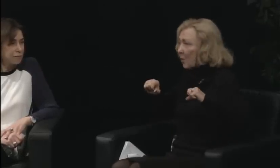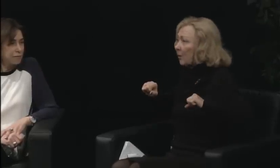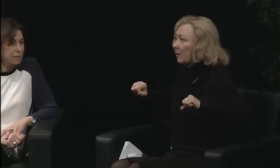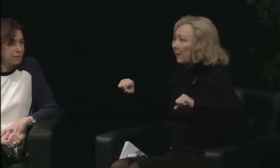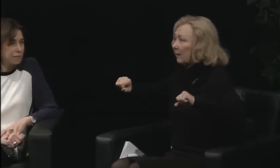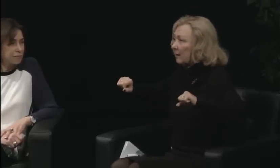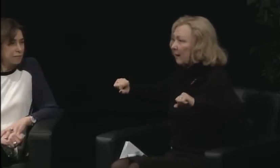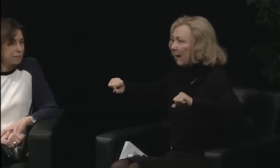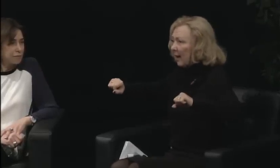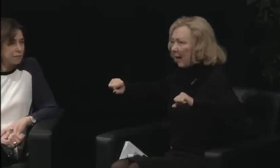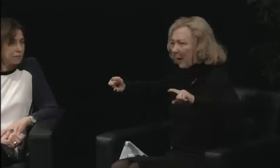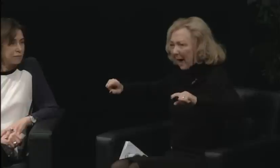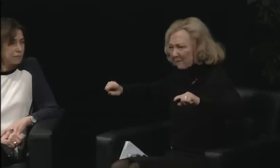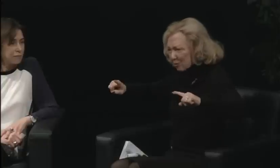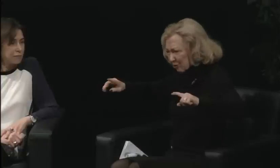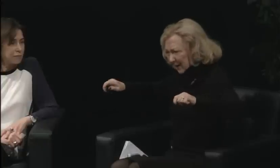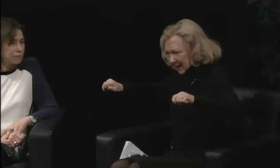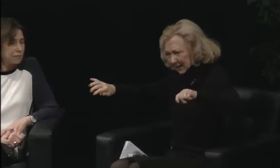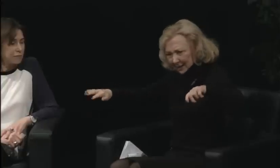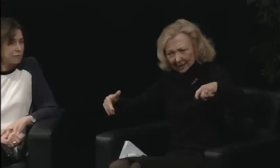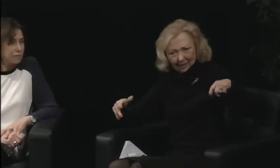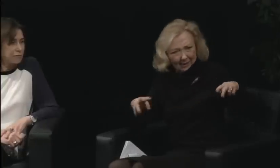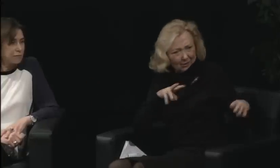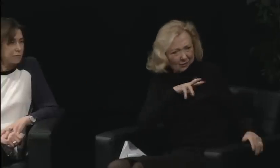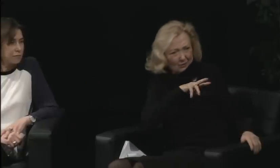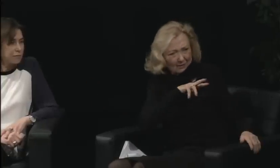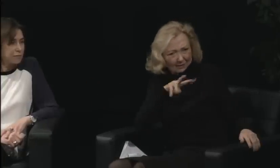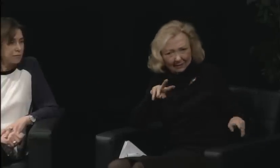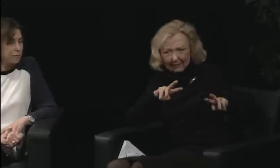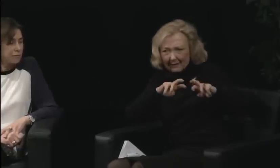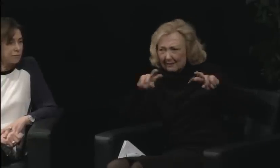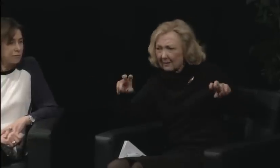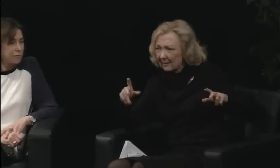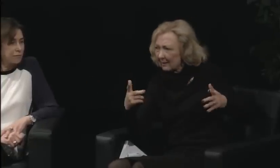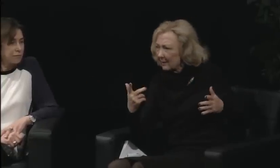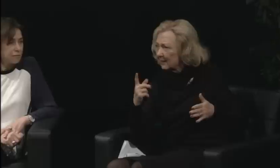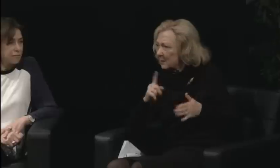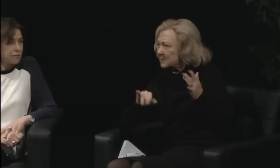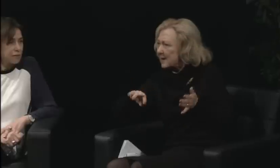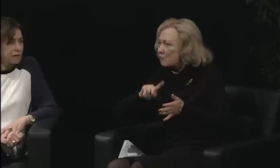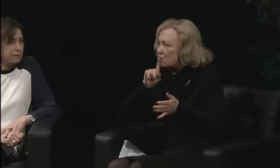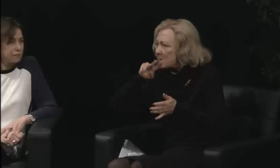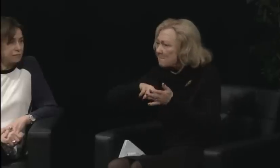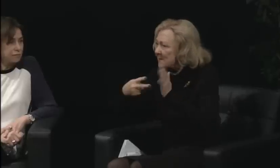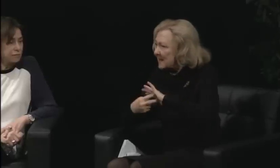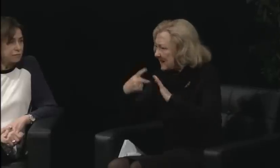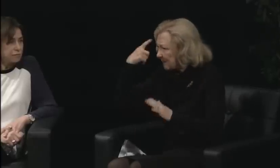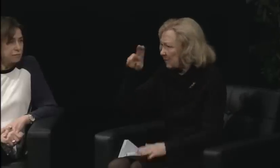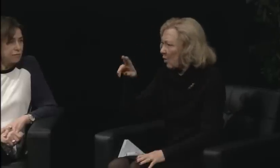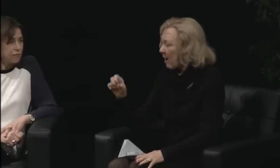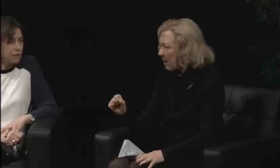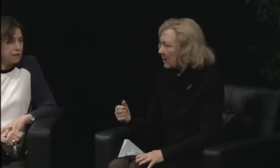We have a deaf president, and that's great, but the presidents of our SBG and the editors of Buff and Blue